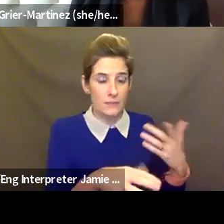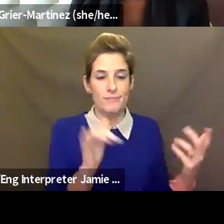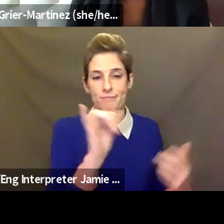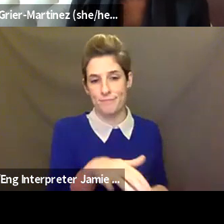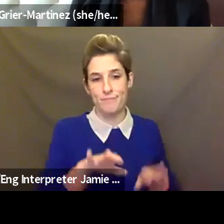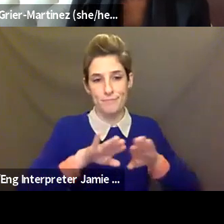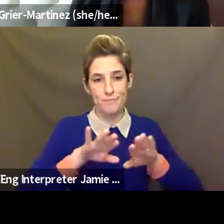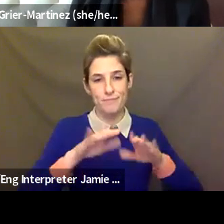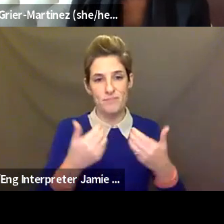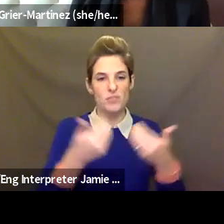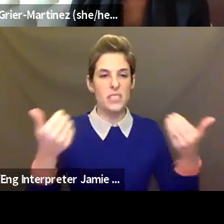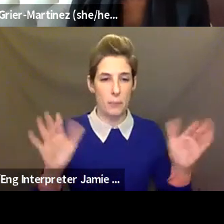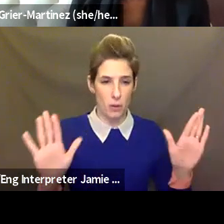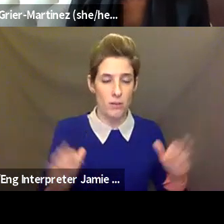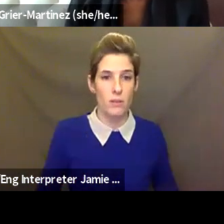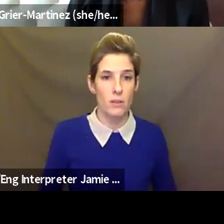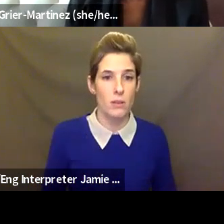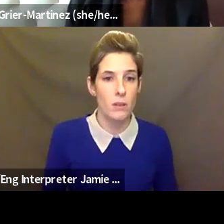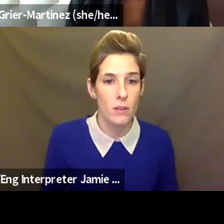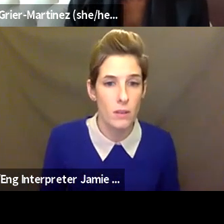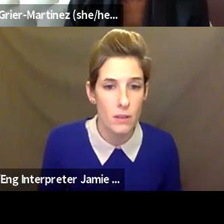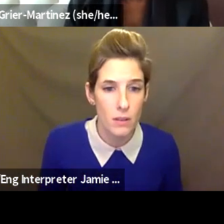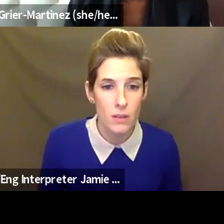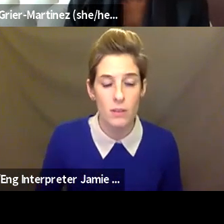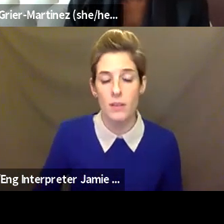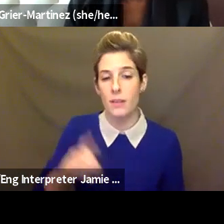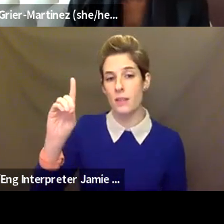David Shane: That's great. In the chat, Abby says, "One of our